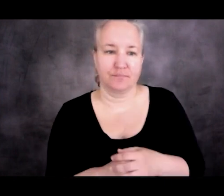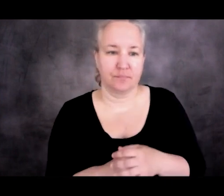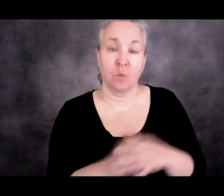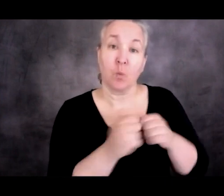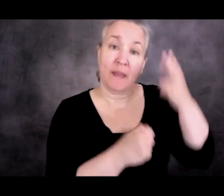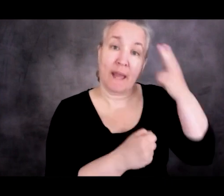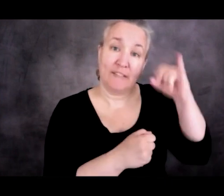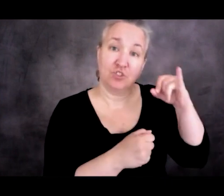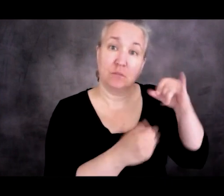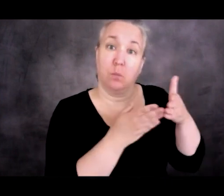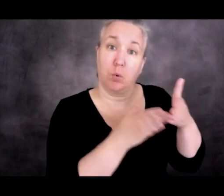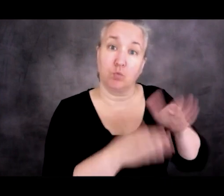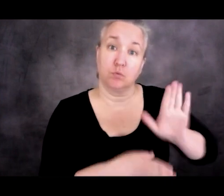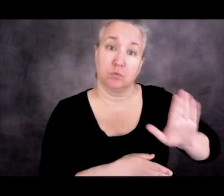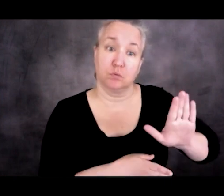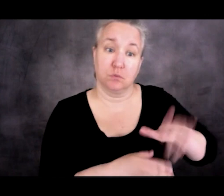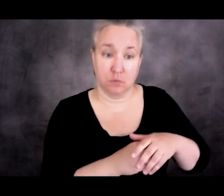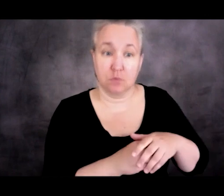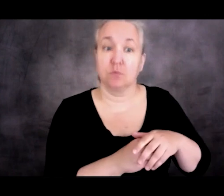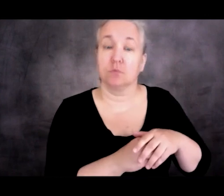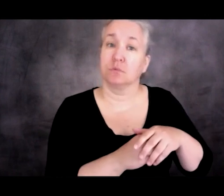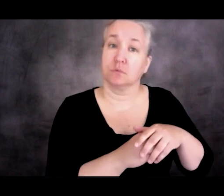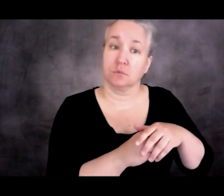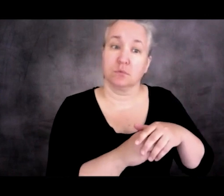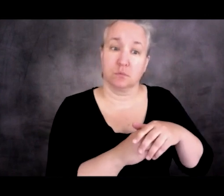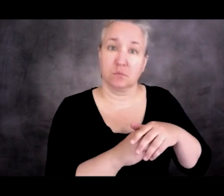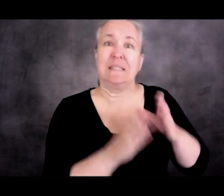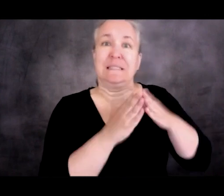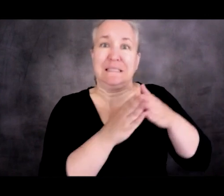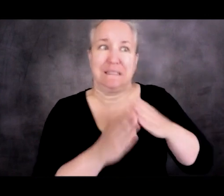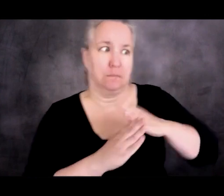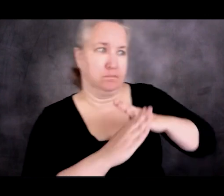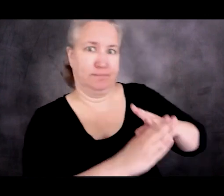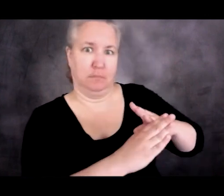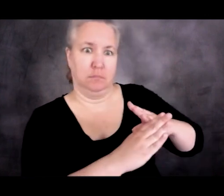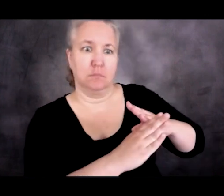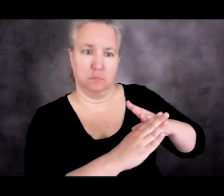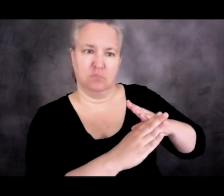Haitian boats that were interdicted at sea were then turned back and Haitians